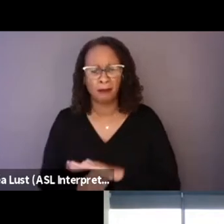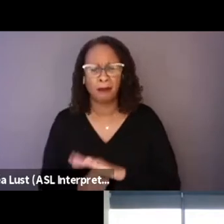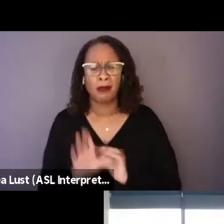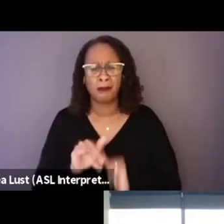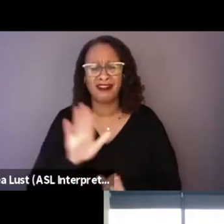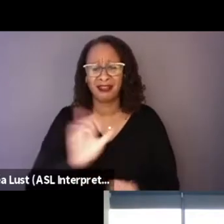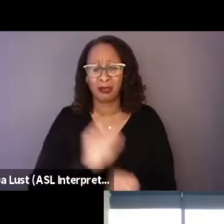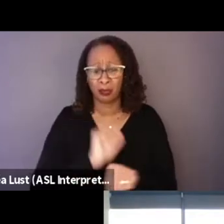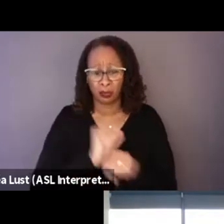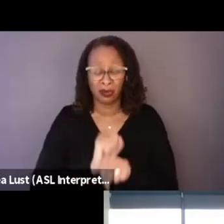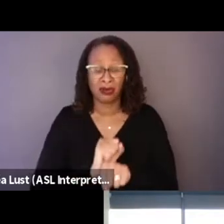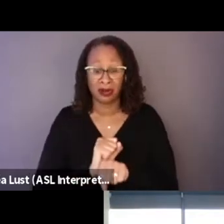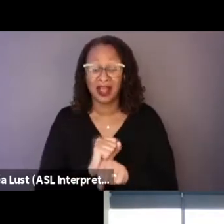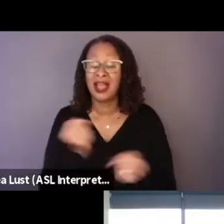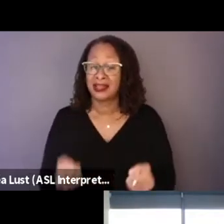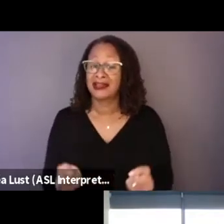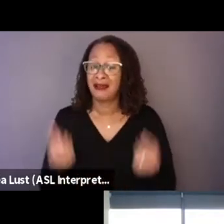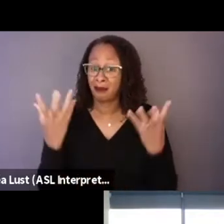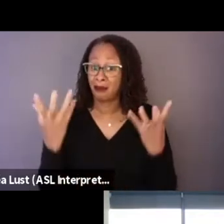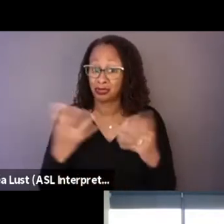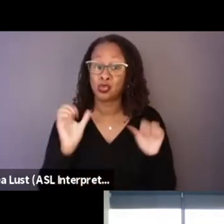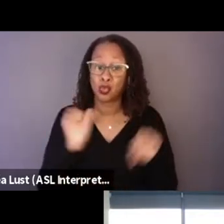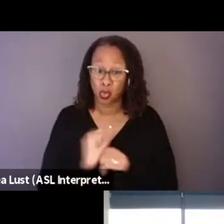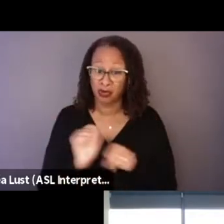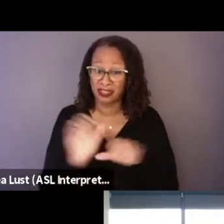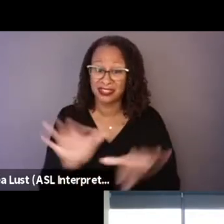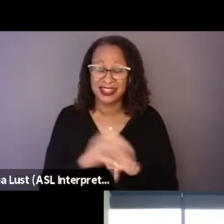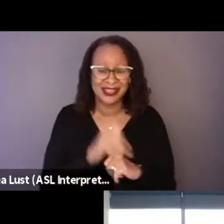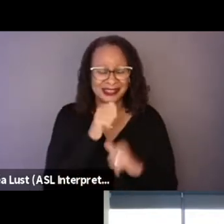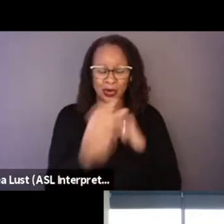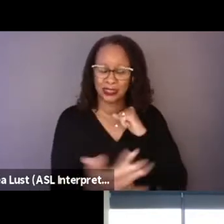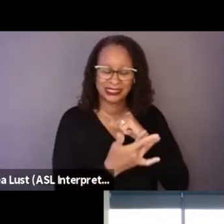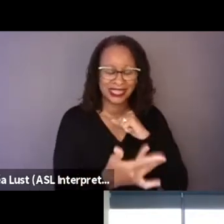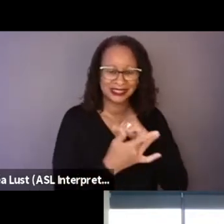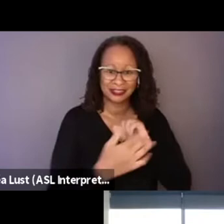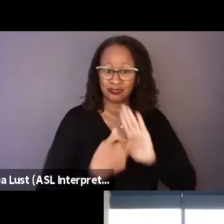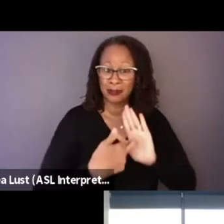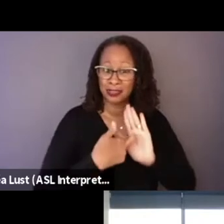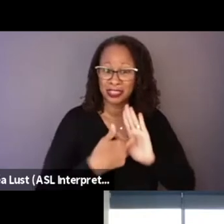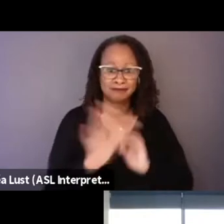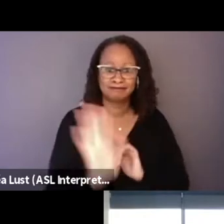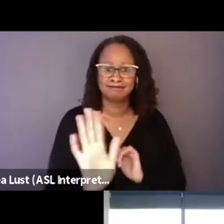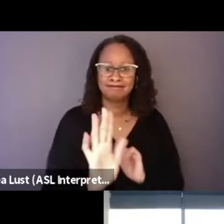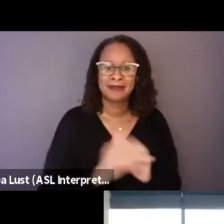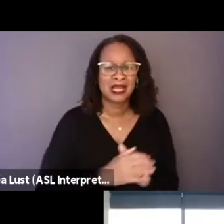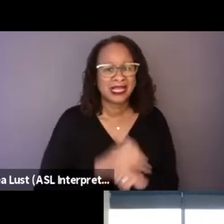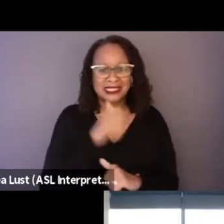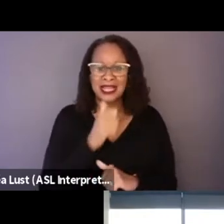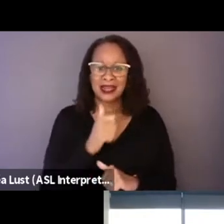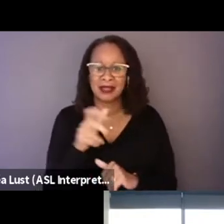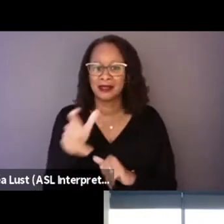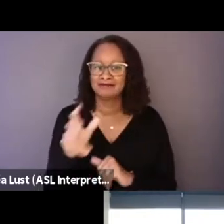and the amount, it's not just a technical representation, it's not just a lip-sync like "Drunk History"